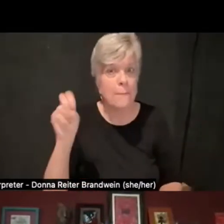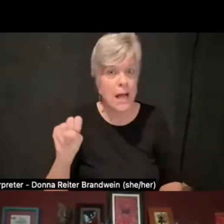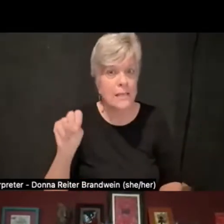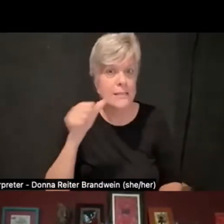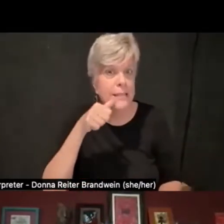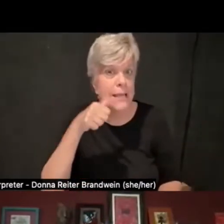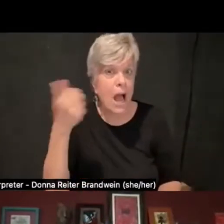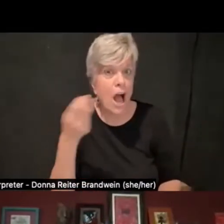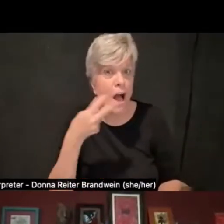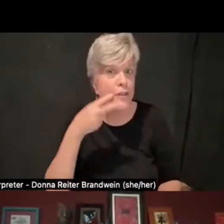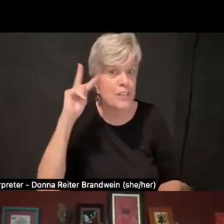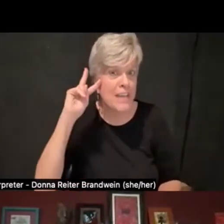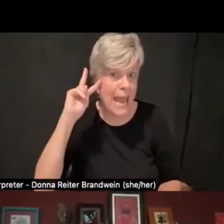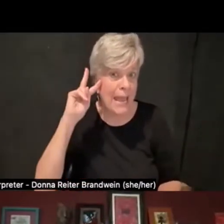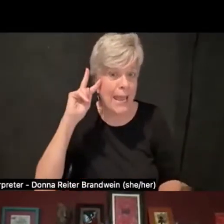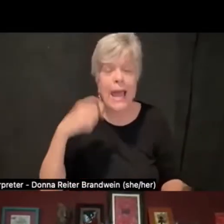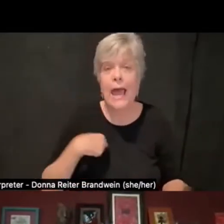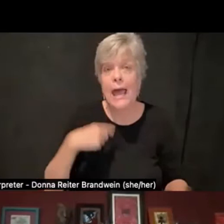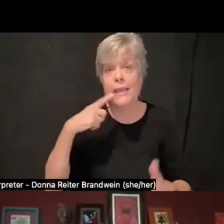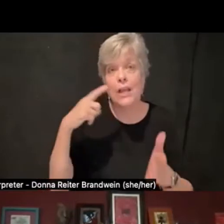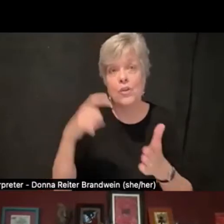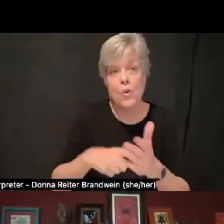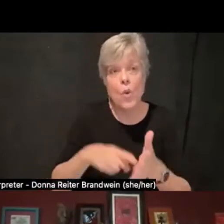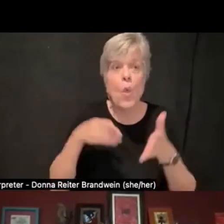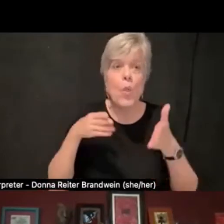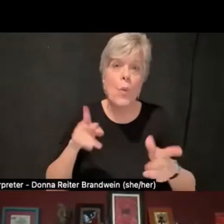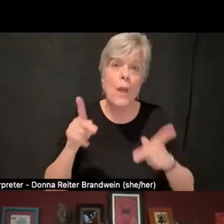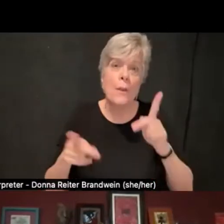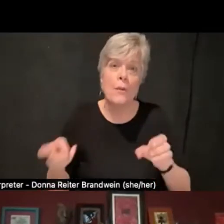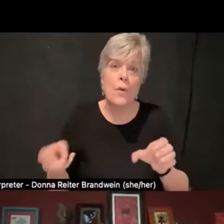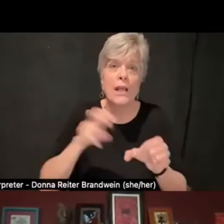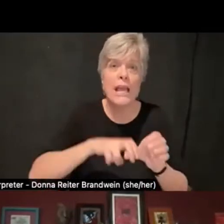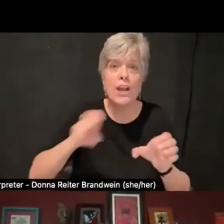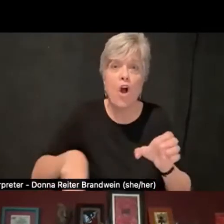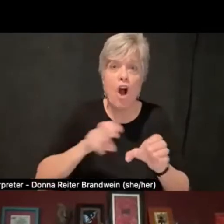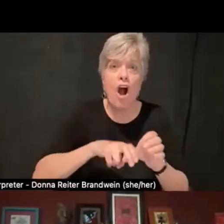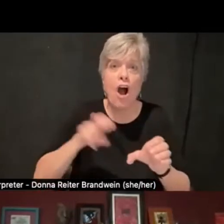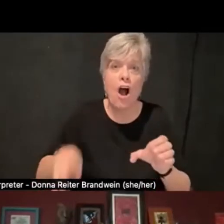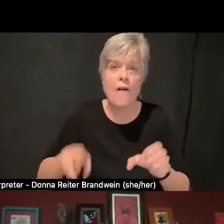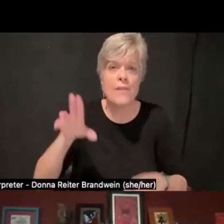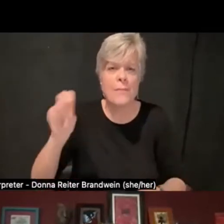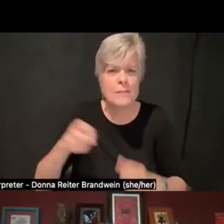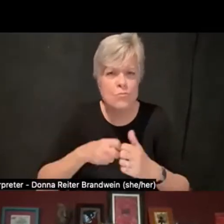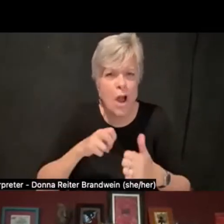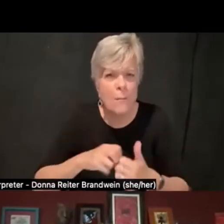and I noticed that the way that folks were getting off the bus was problematic 'cause the lift wasn't working.